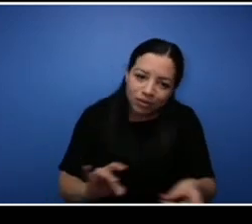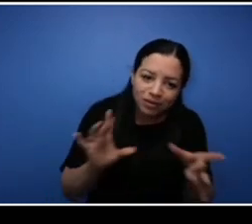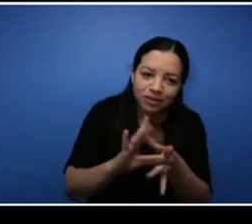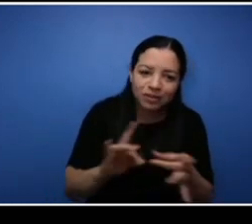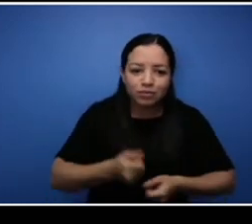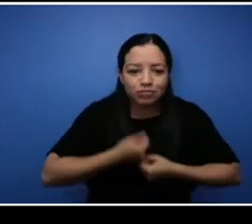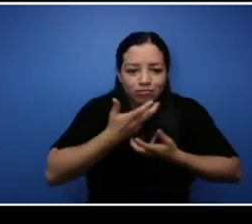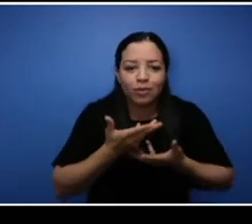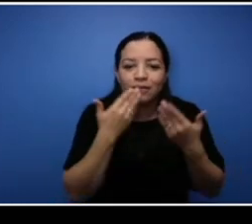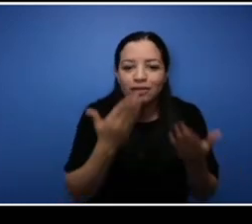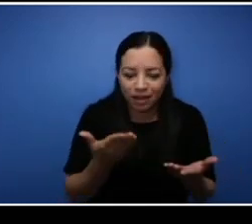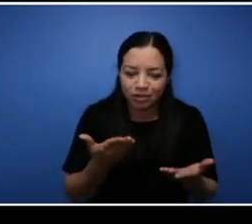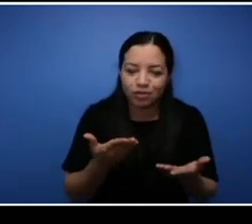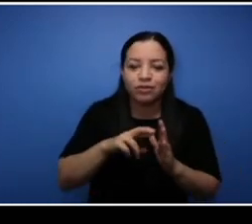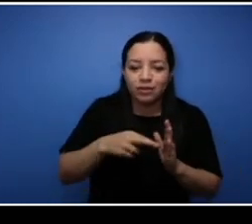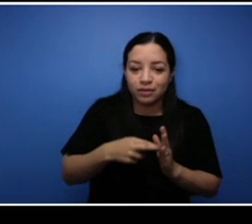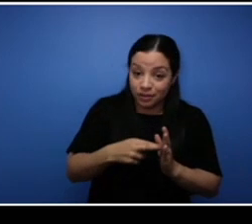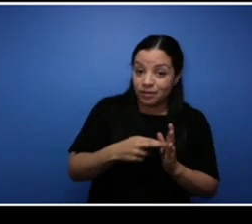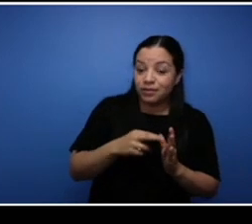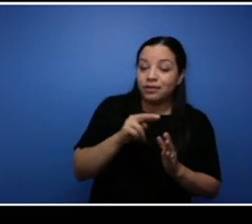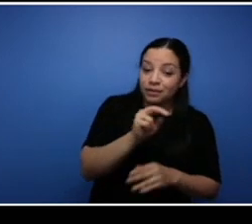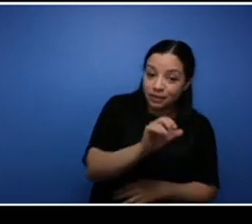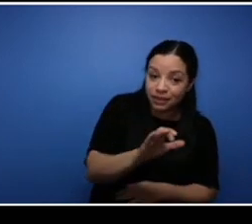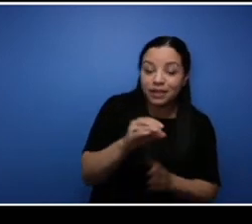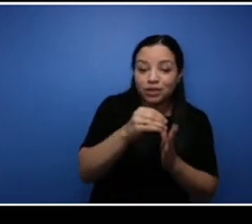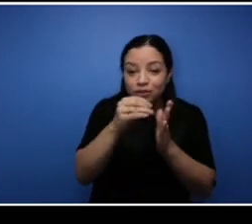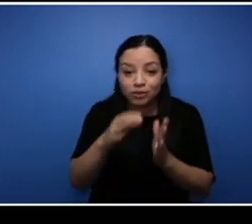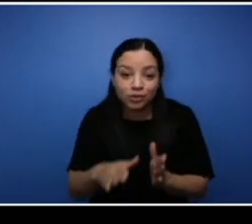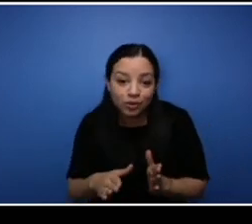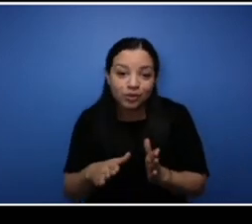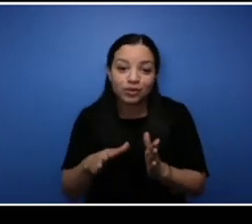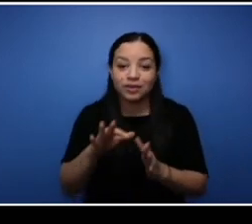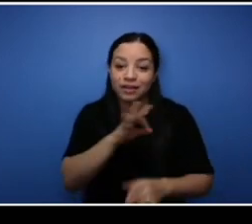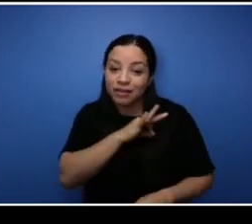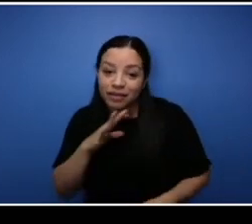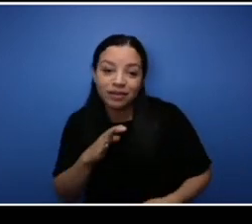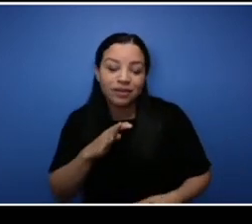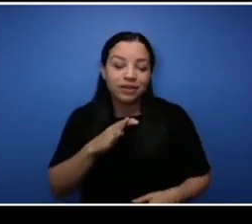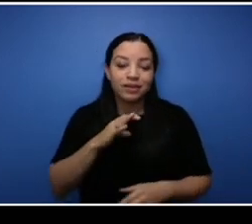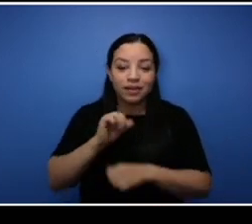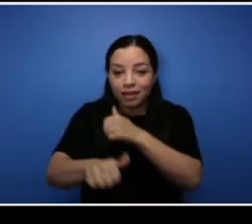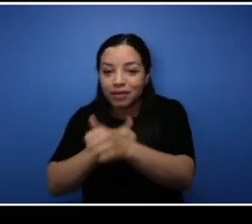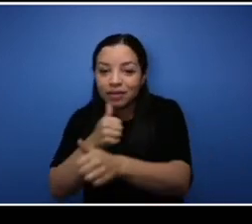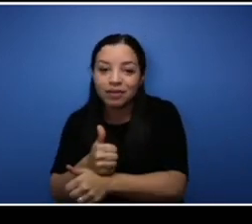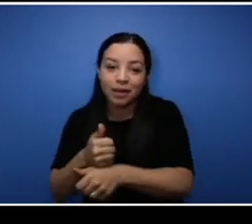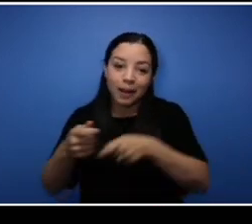our students, our faculty, our alumni, our management and executive team, thank you.